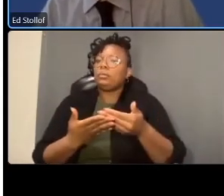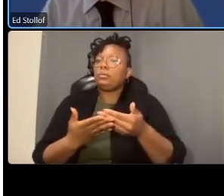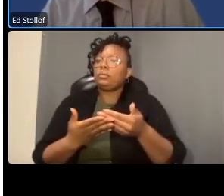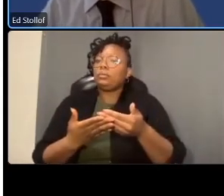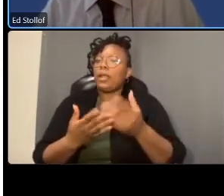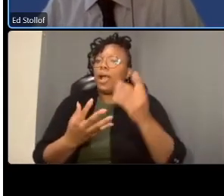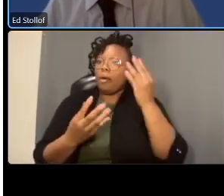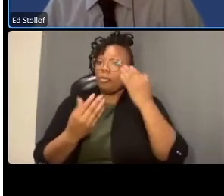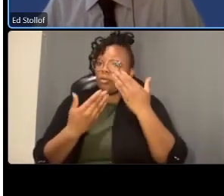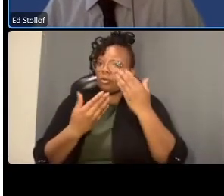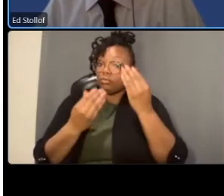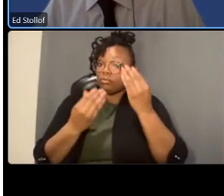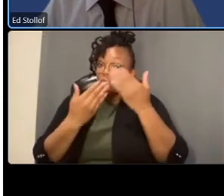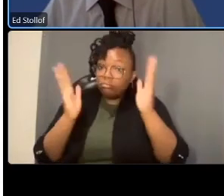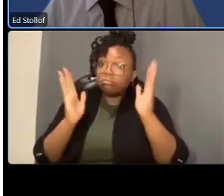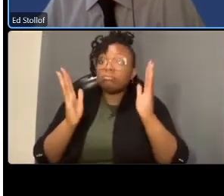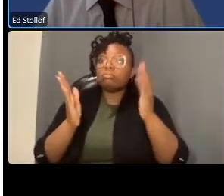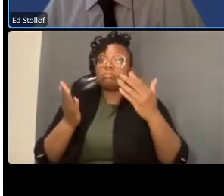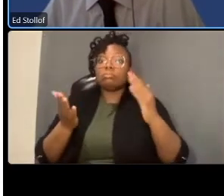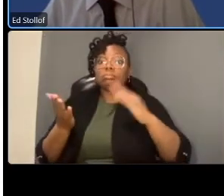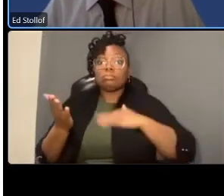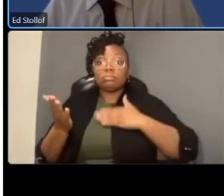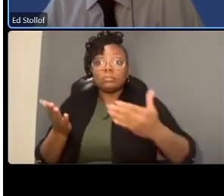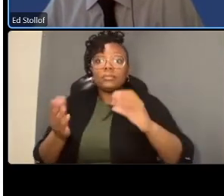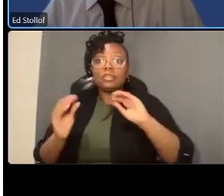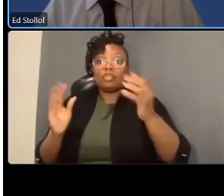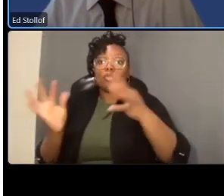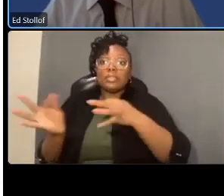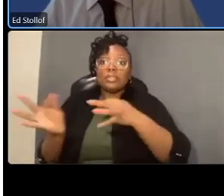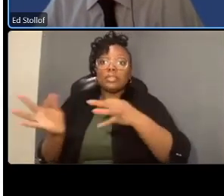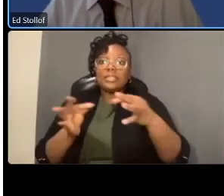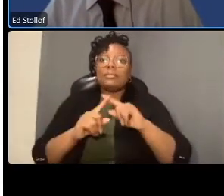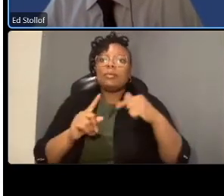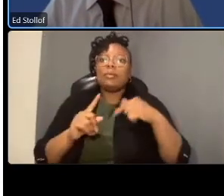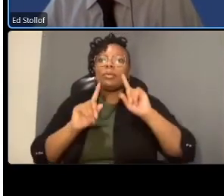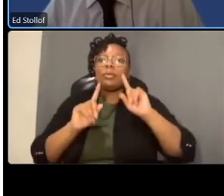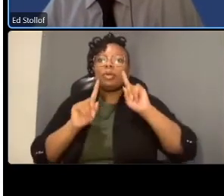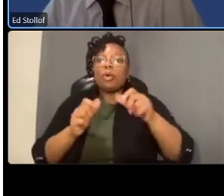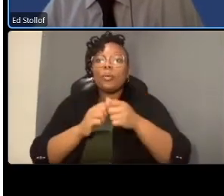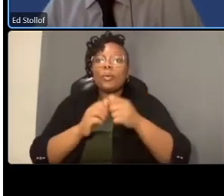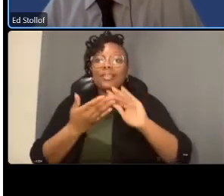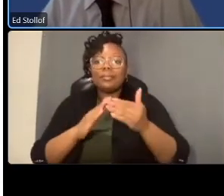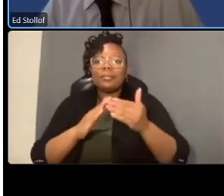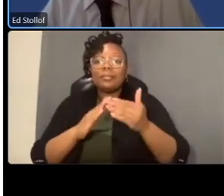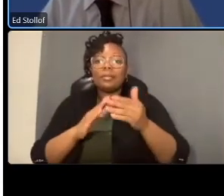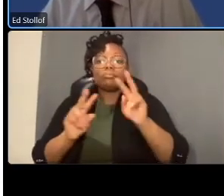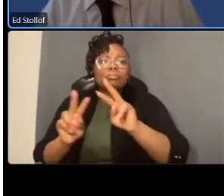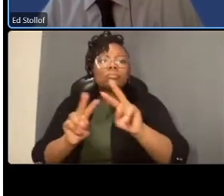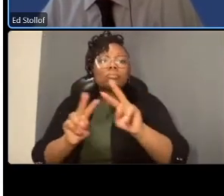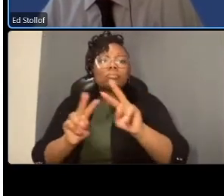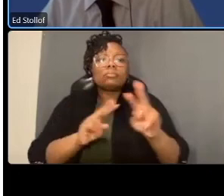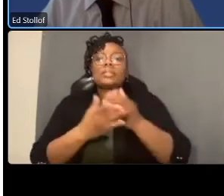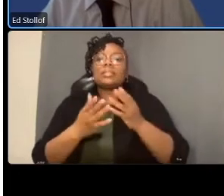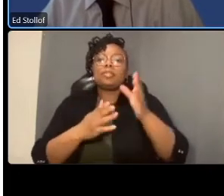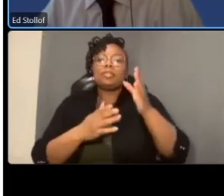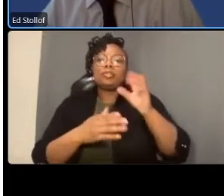side streets to see if there are opportunities uh to increase uh parking turnover hey this is